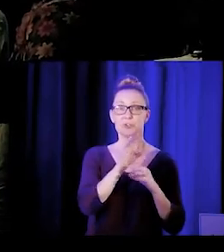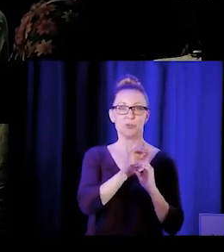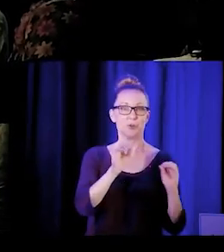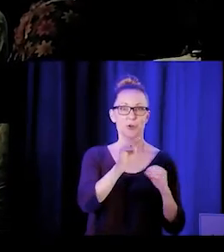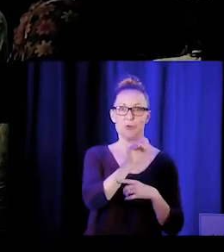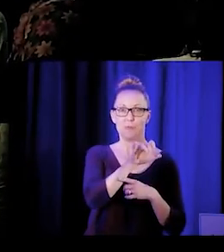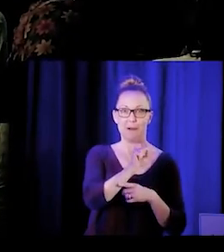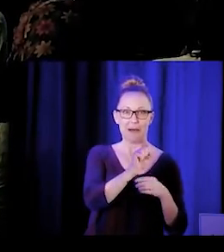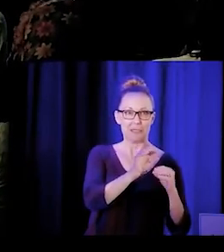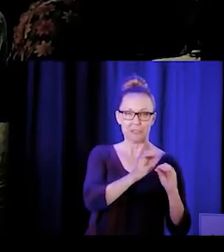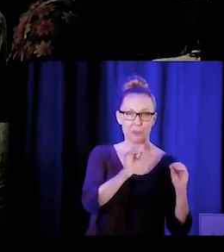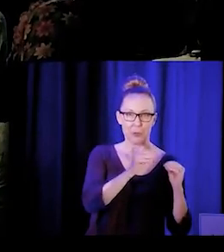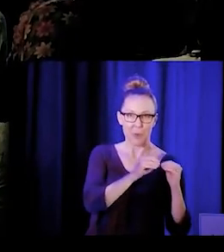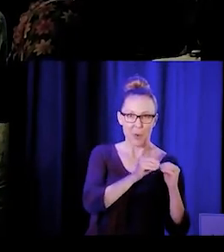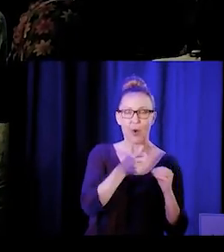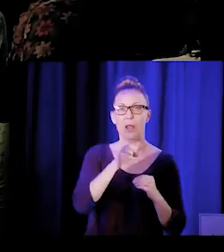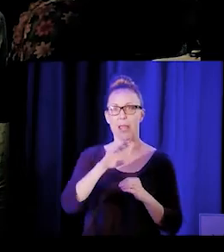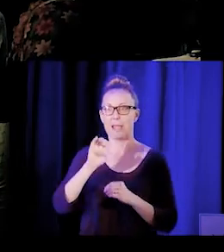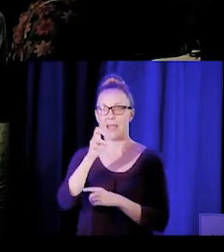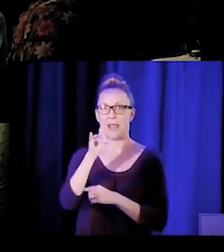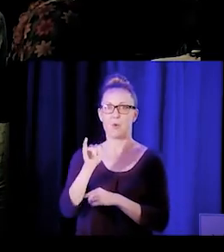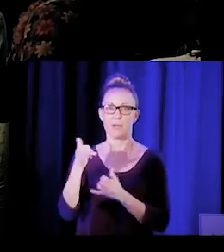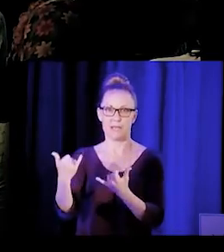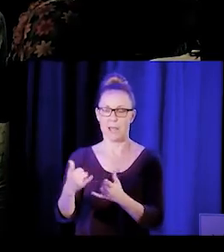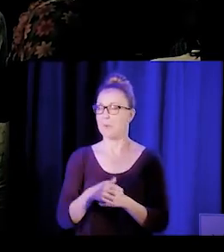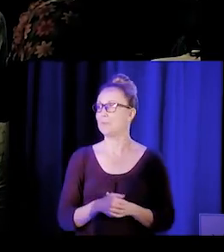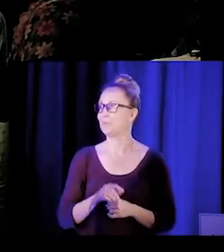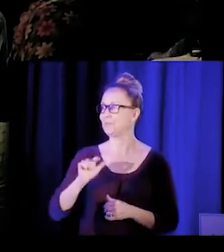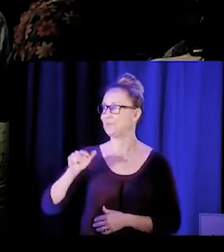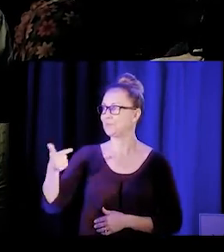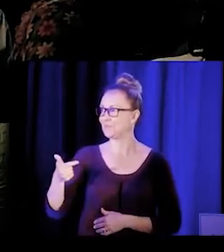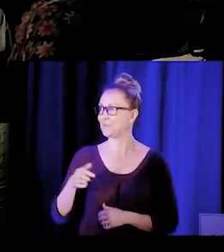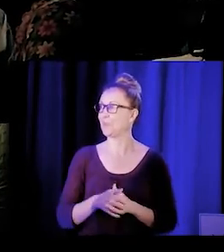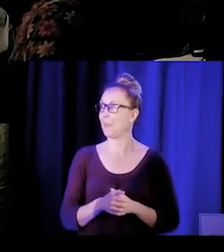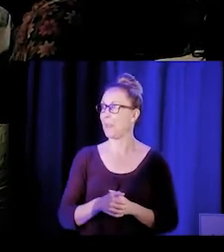Beautiful, okay, so I will say that this is a great place to start.